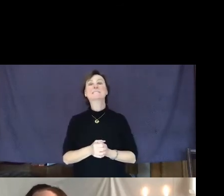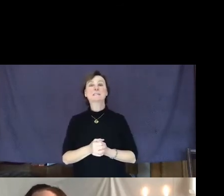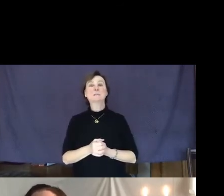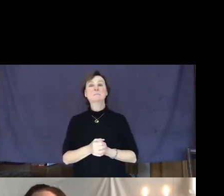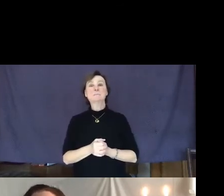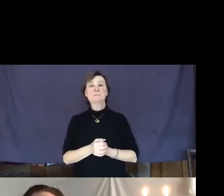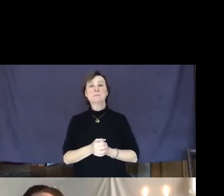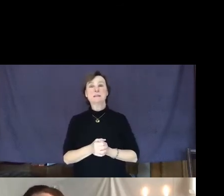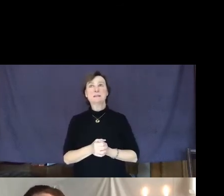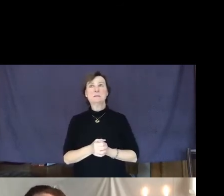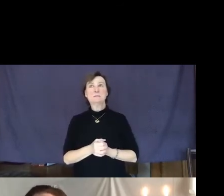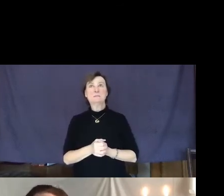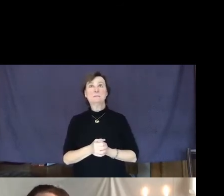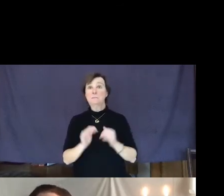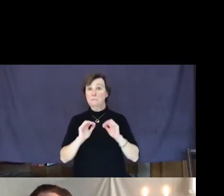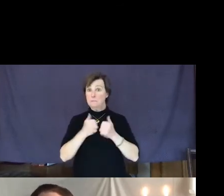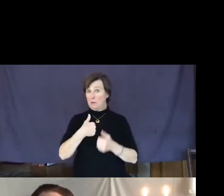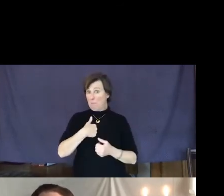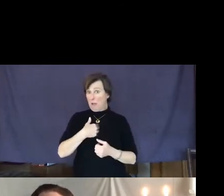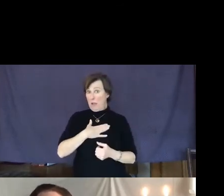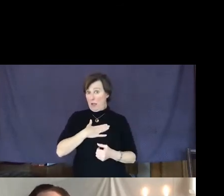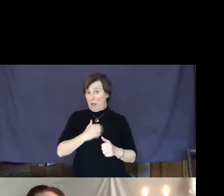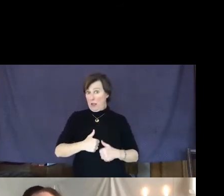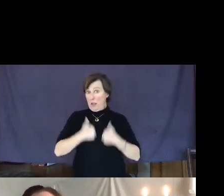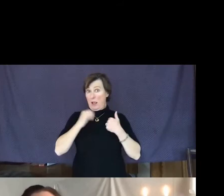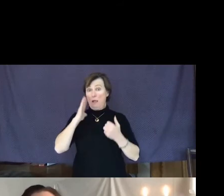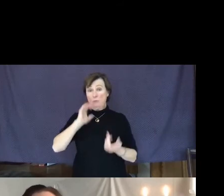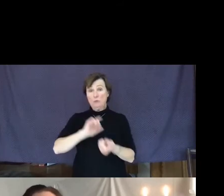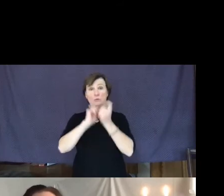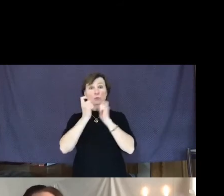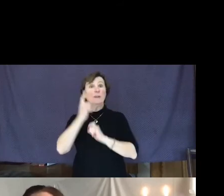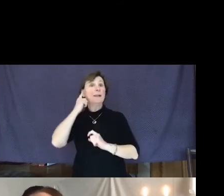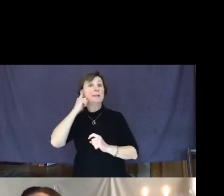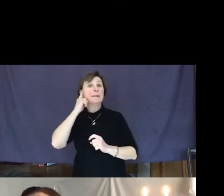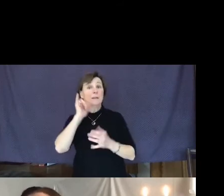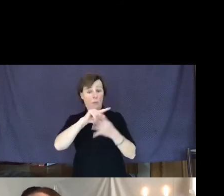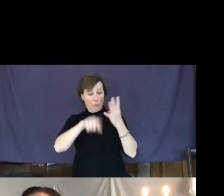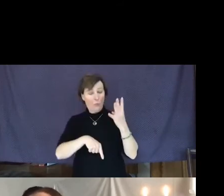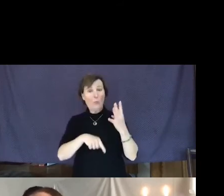How is my life going to change from hearing these people's stories?